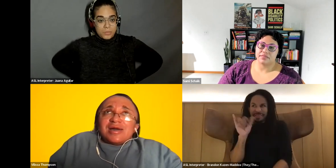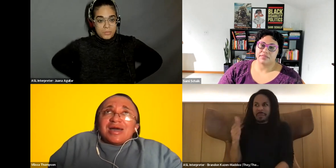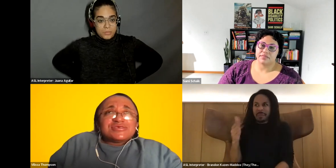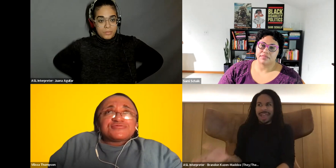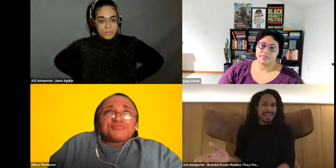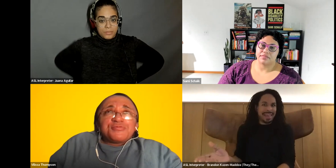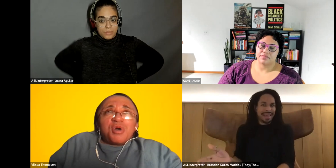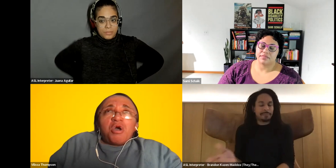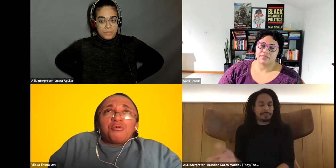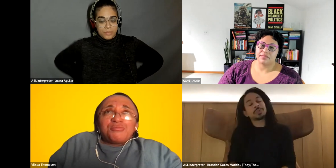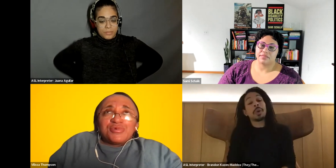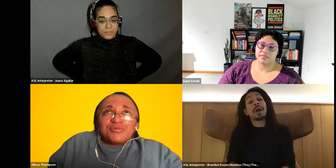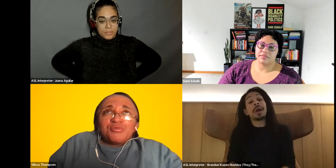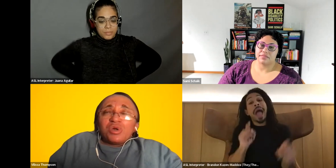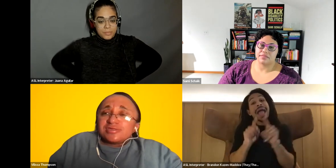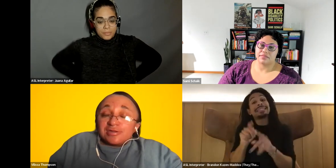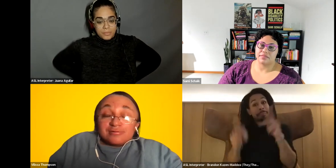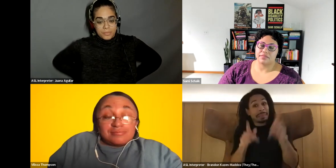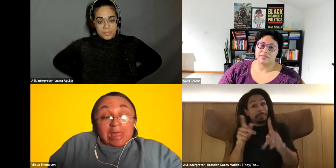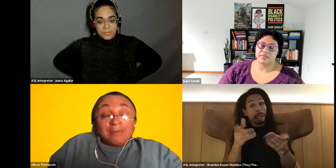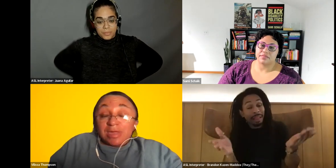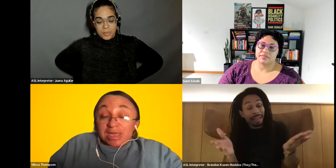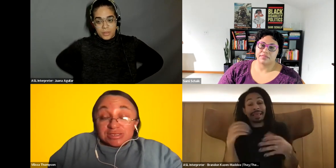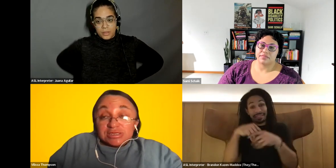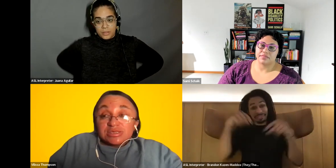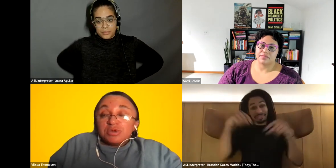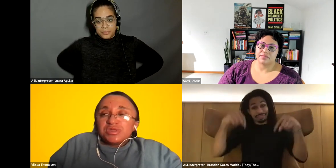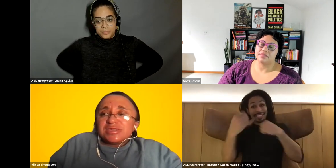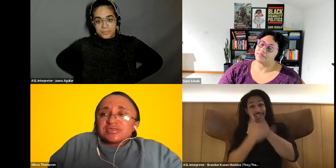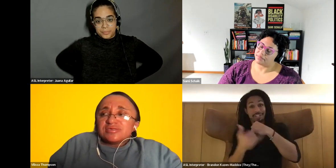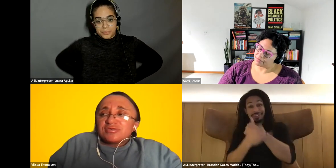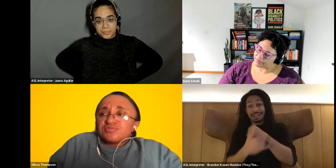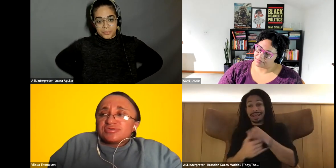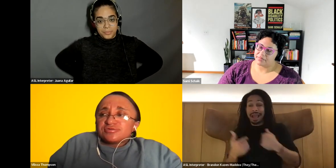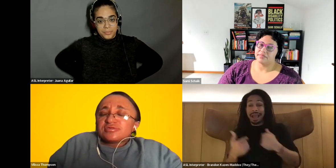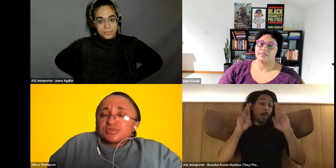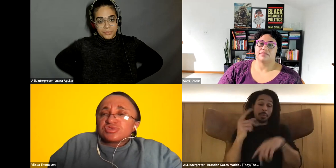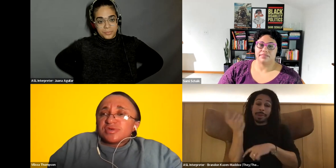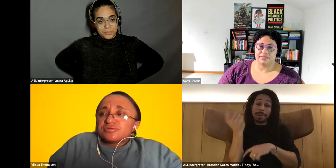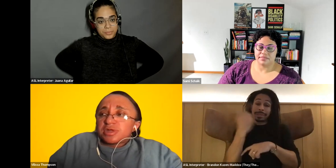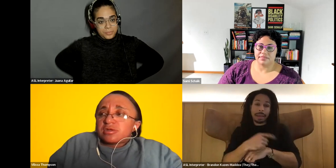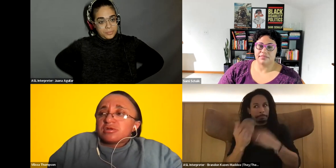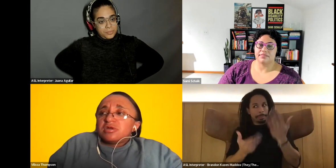Vilissa Thompson: I just. I hope Vilissa Thompson: one day I may not see it that we get a space. Get to a space to where.